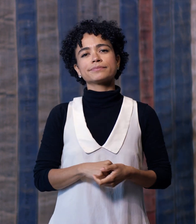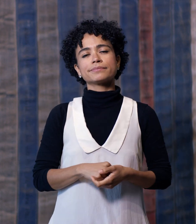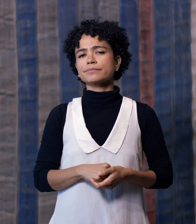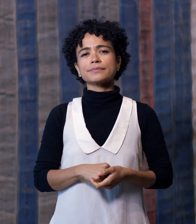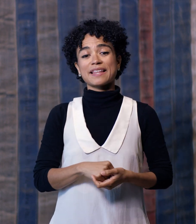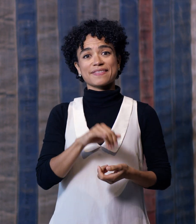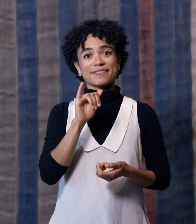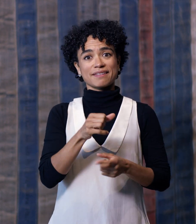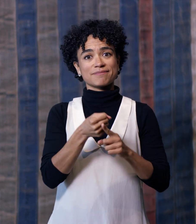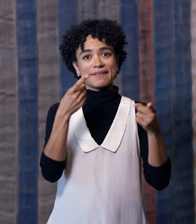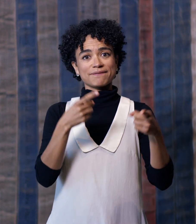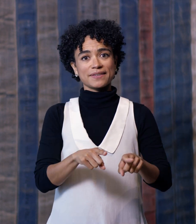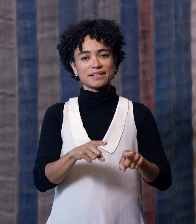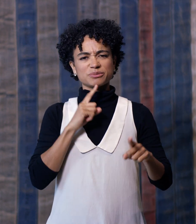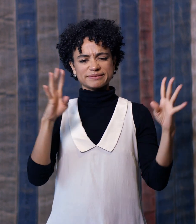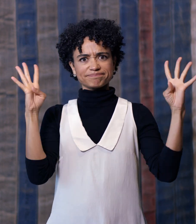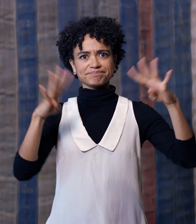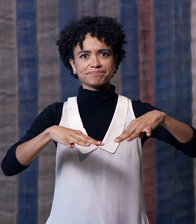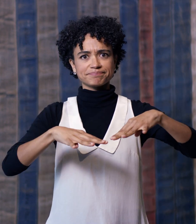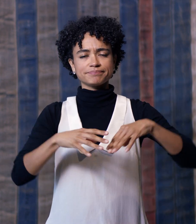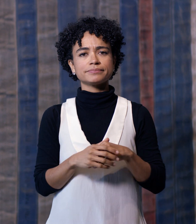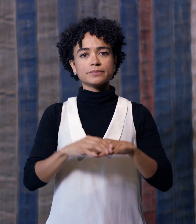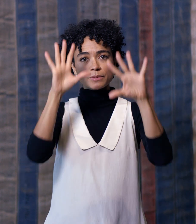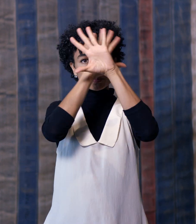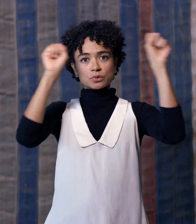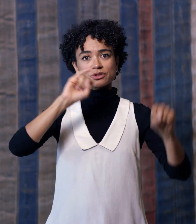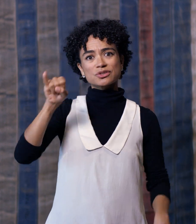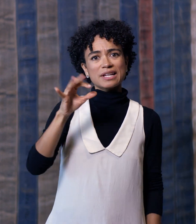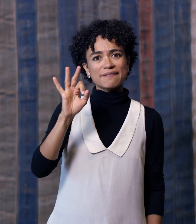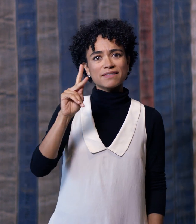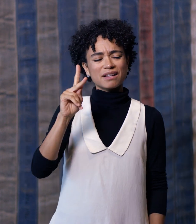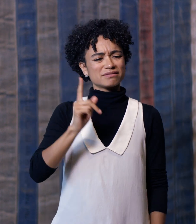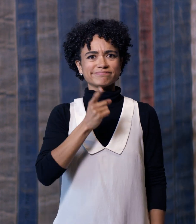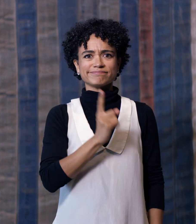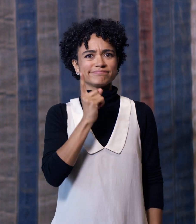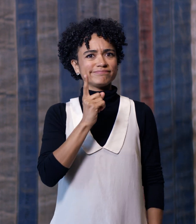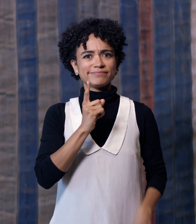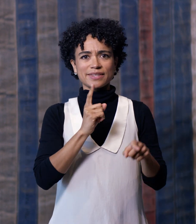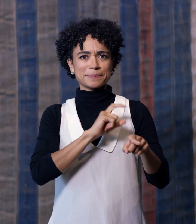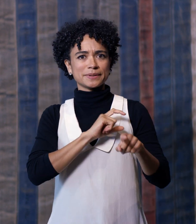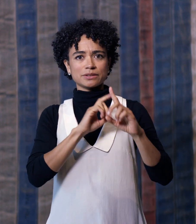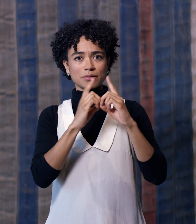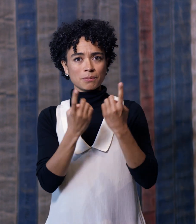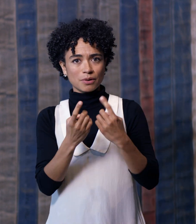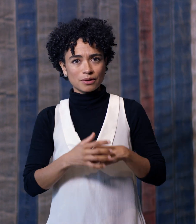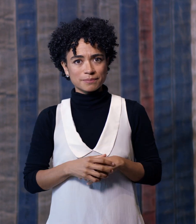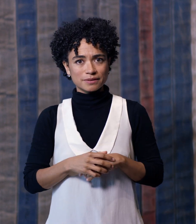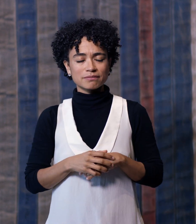That event put a spotlight on civil rights. President John F. Kennedy condemned the police.